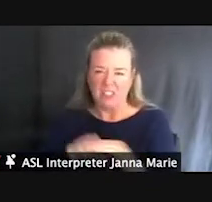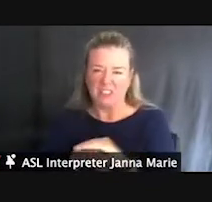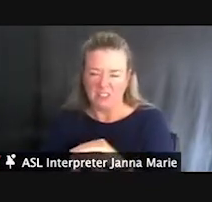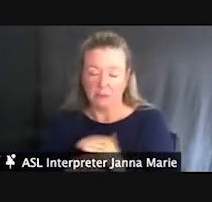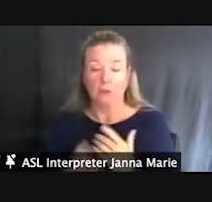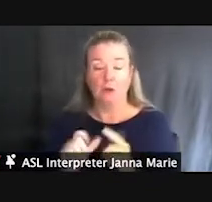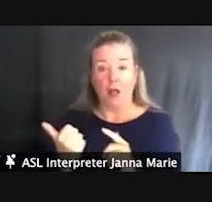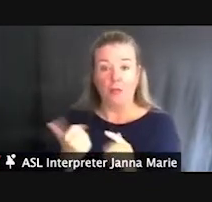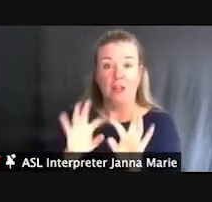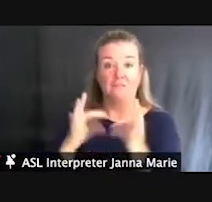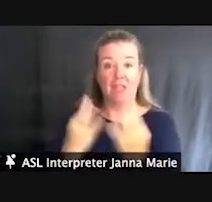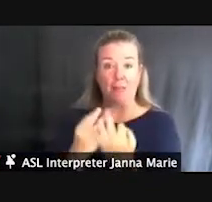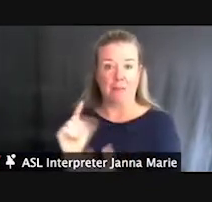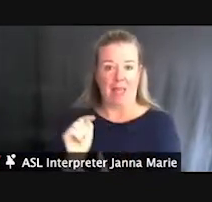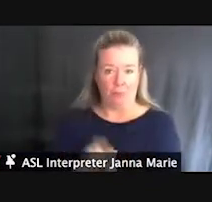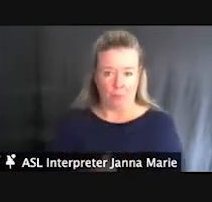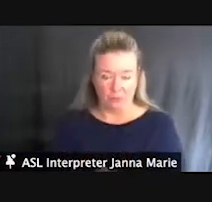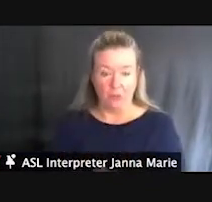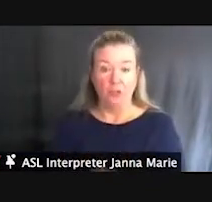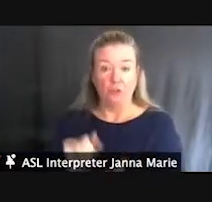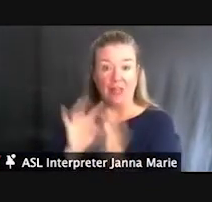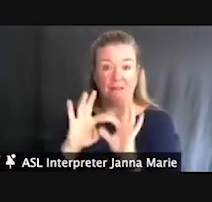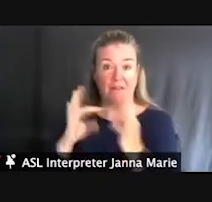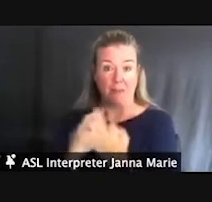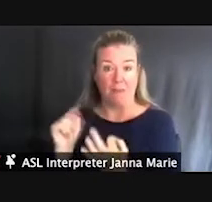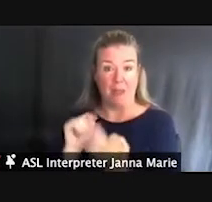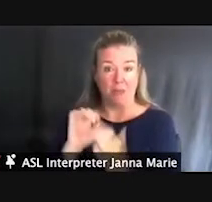So, the family bathroom was implemented with accessibility in mind.